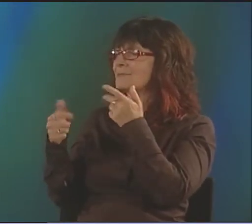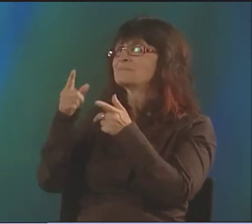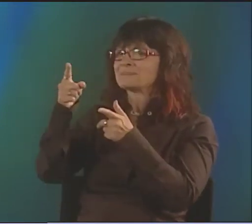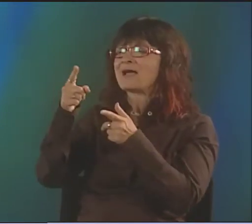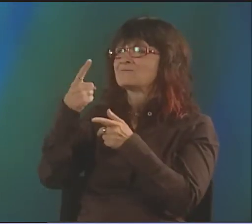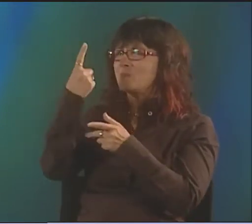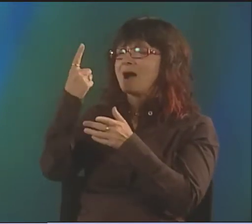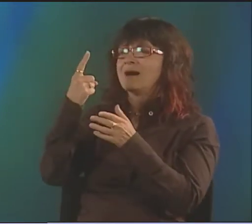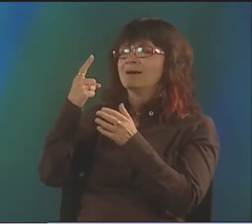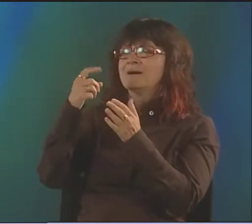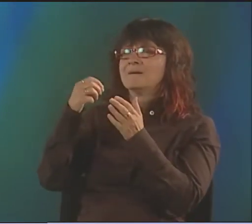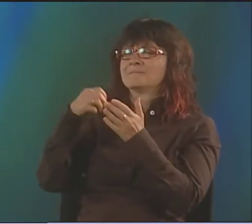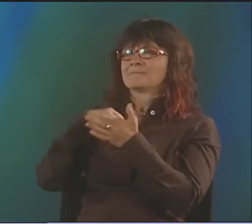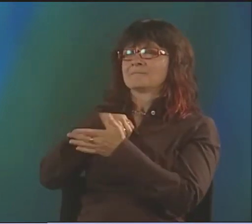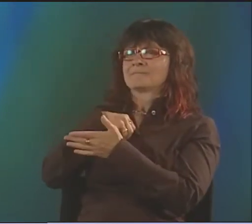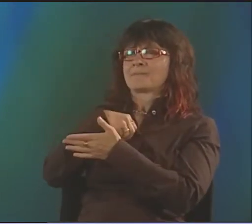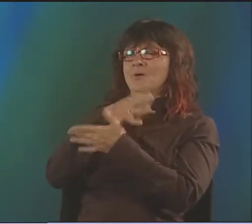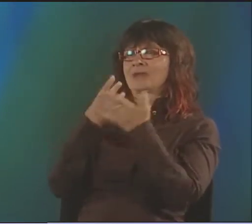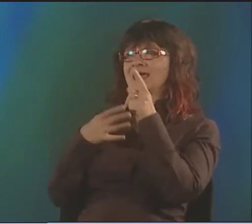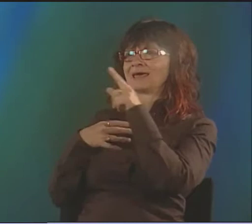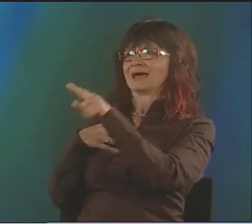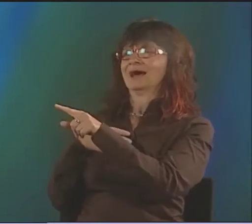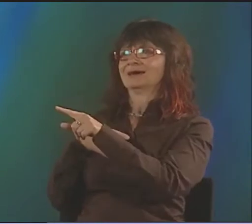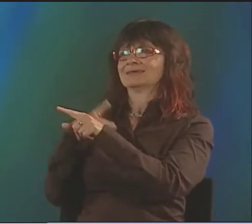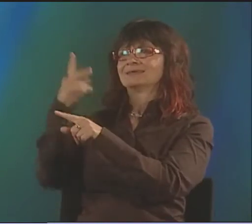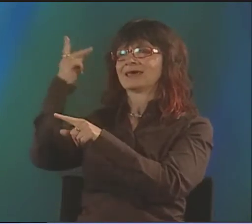AND I CAN'T REMEMBER WHICH-- LET'S SEE--